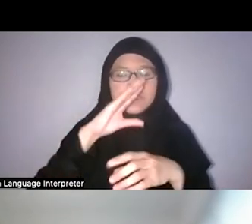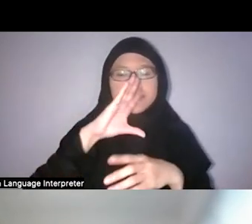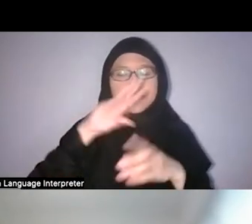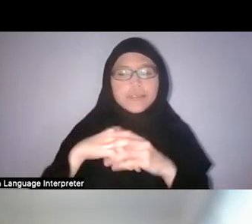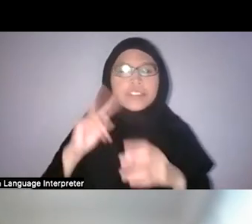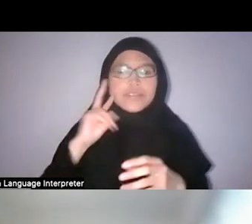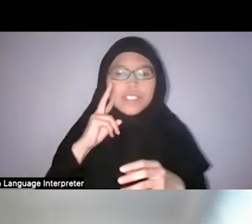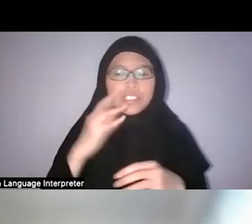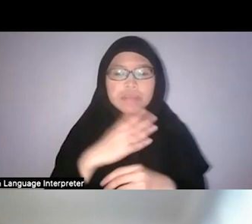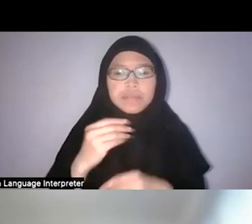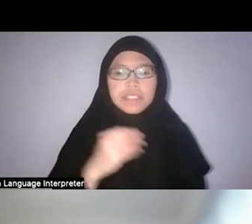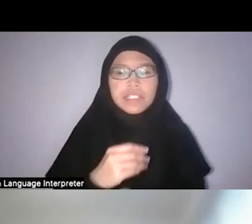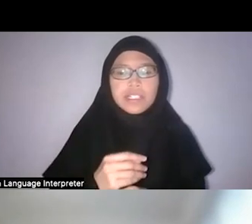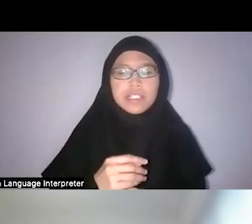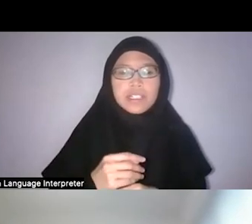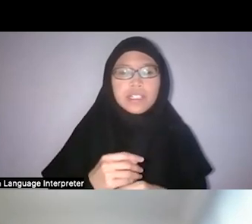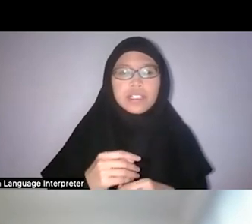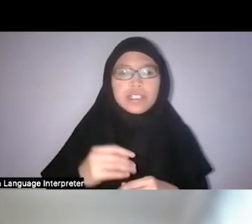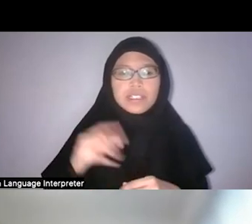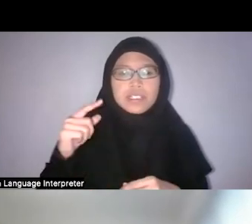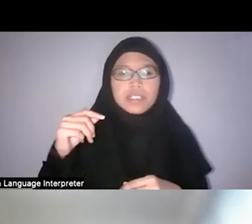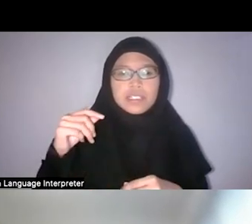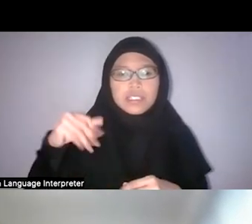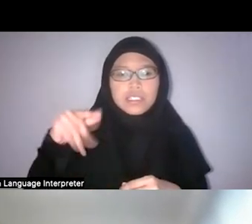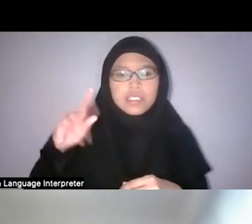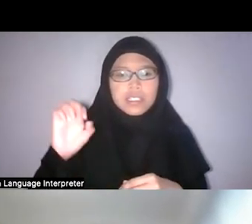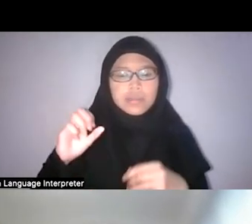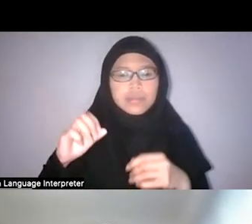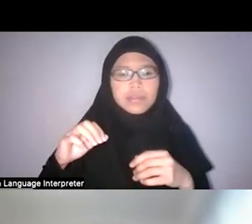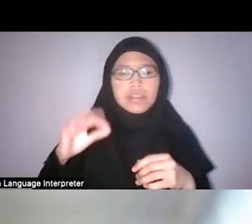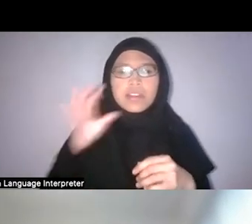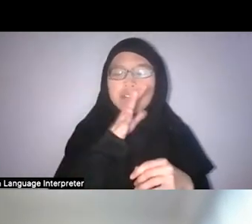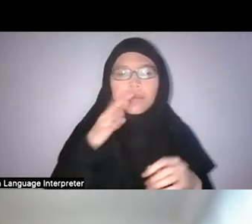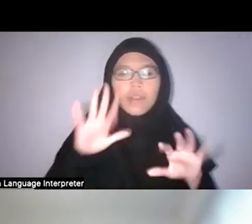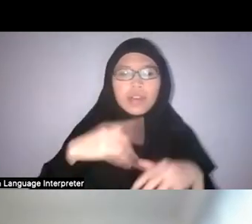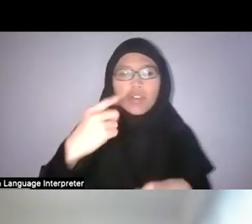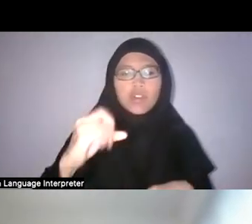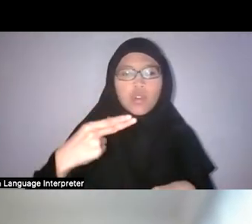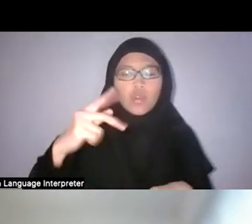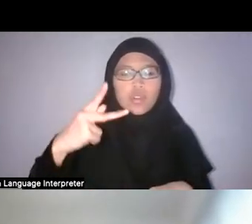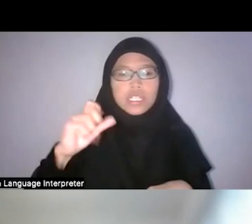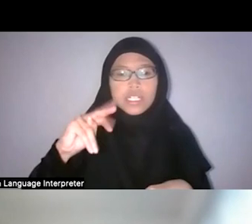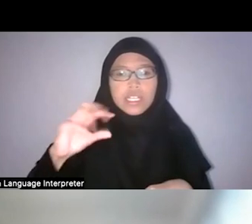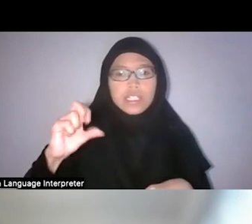And how Goh Keng Swee for example in the ’80s mentioned that the agricultural policy should be reworked